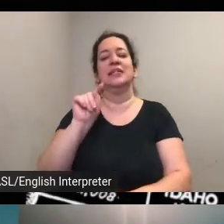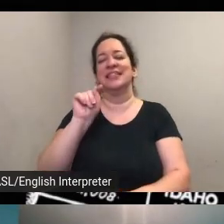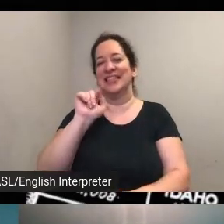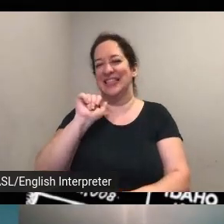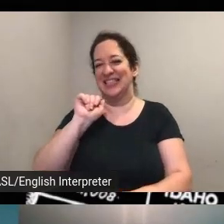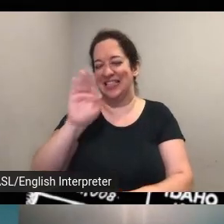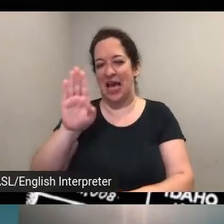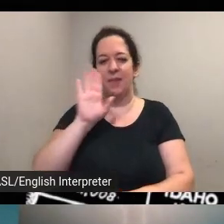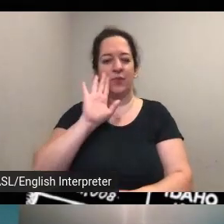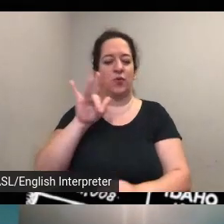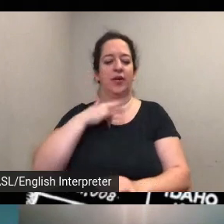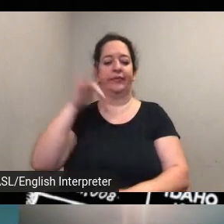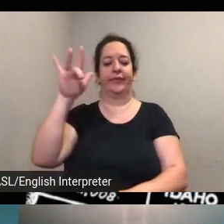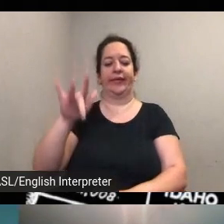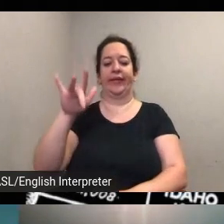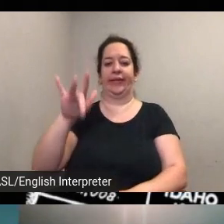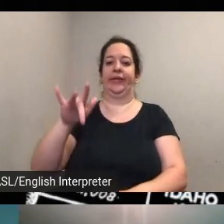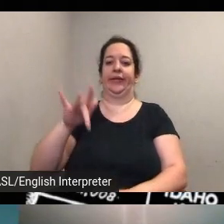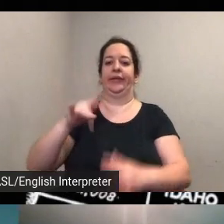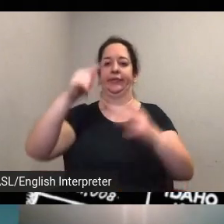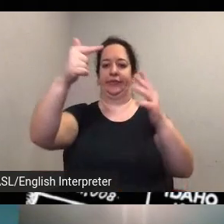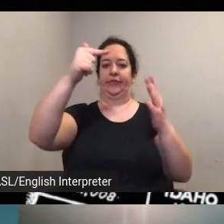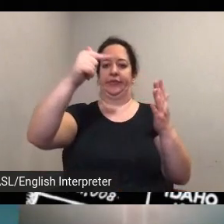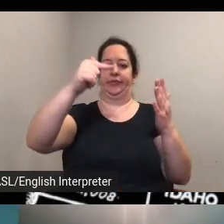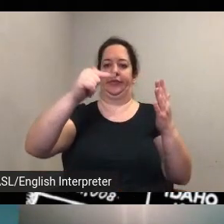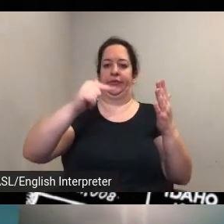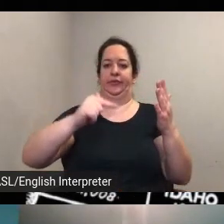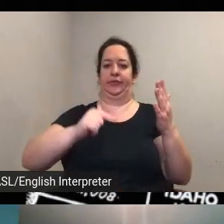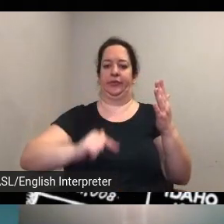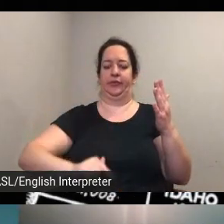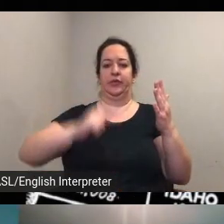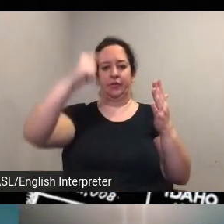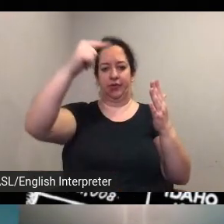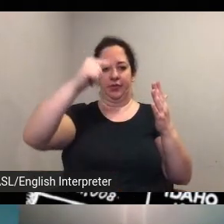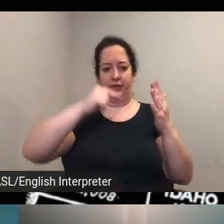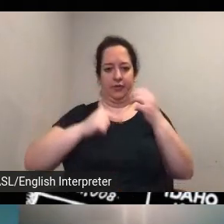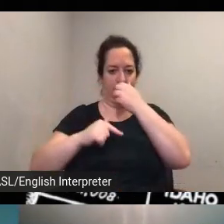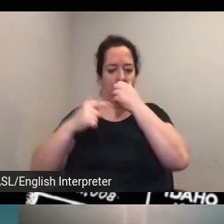through from this site i'll double check i'll double check